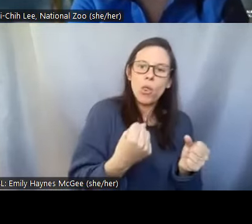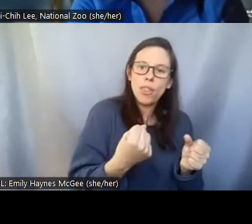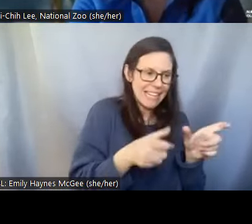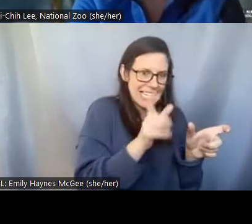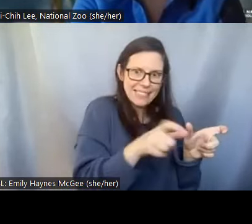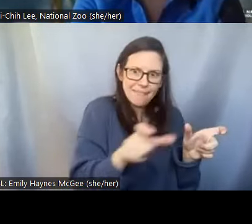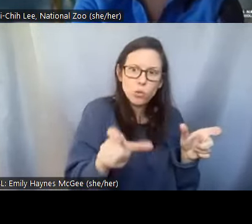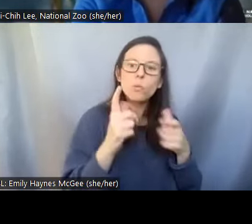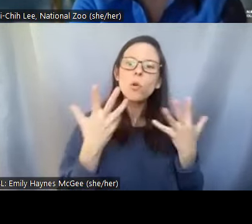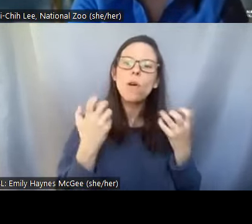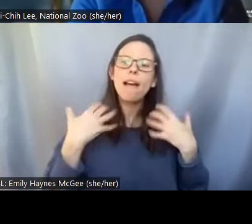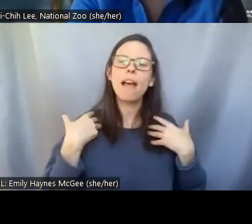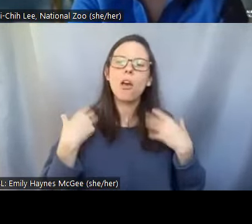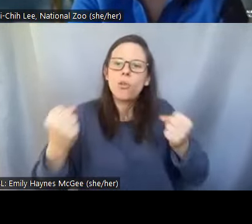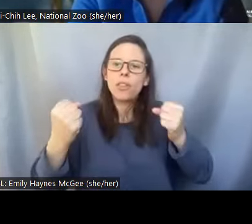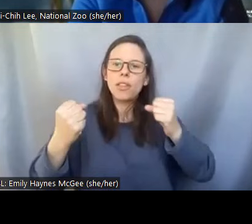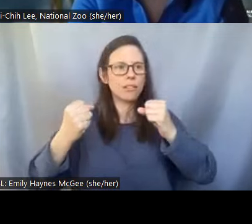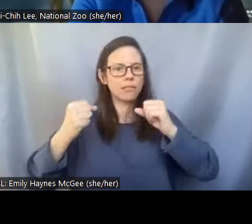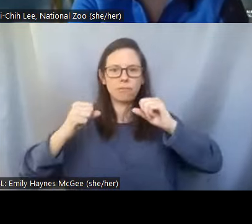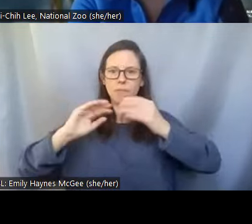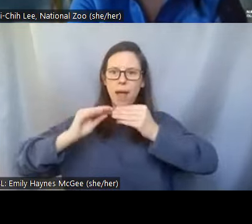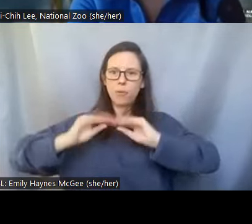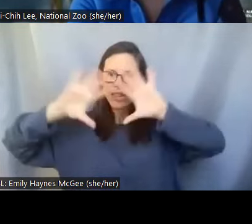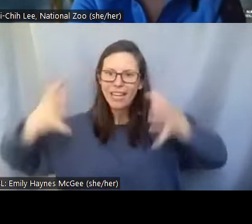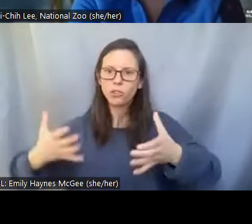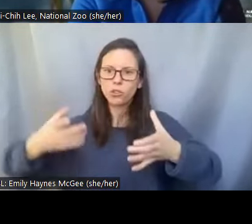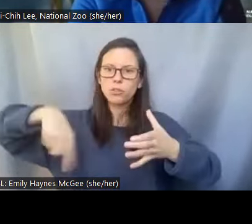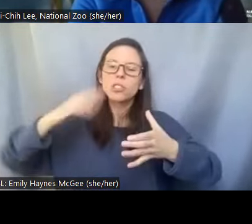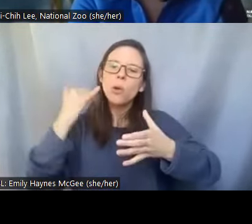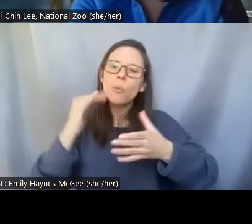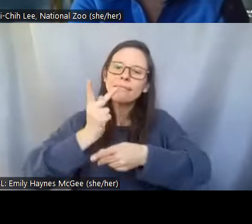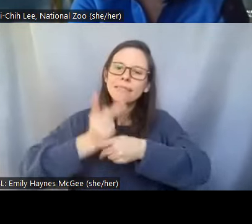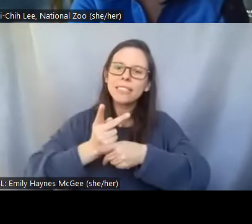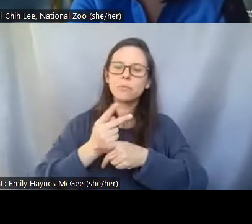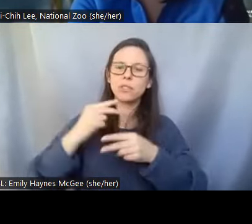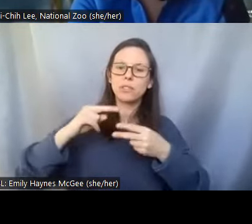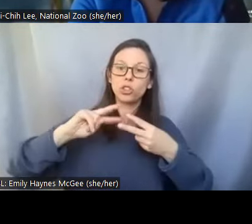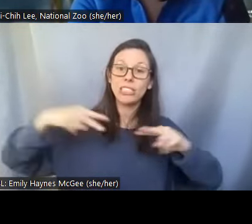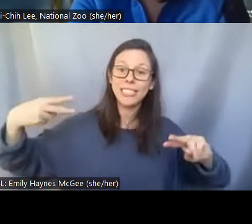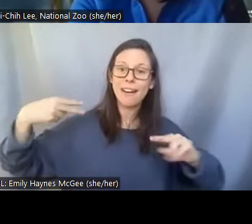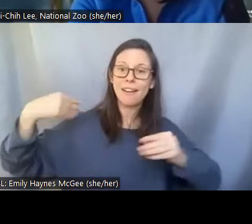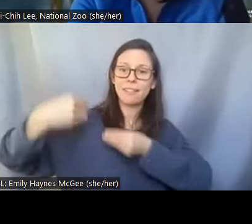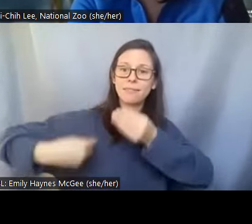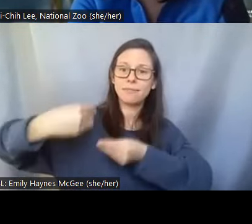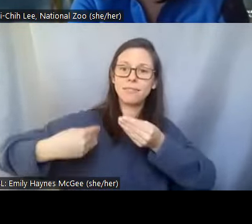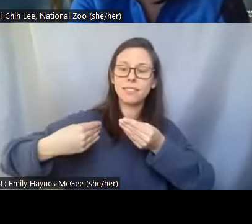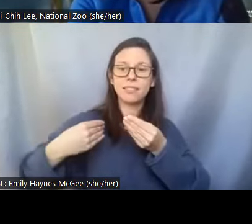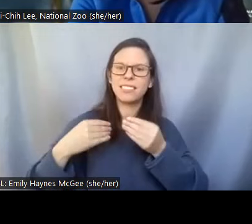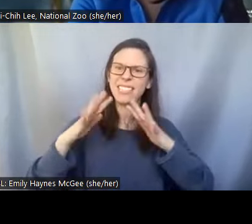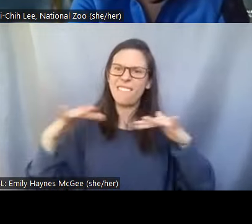to preserve this genetic diversity of all these species. >>Shellie: Absolutely, so Pei-Chih when you were younger